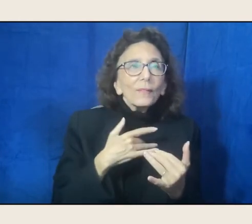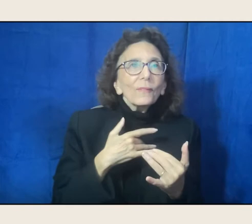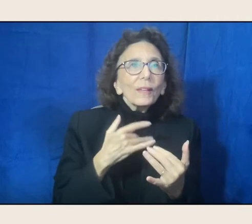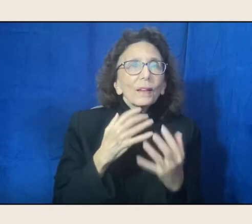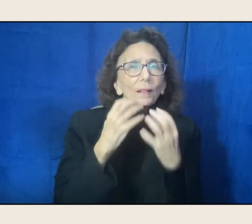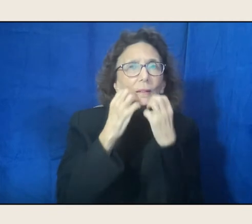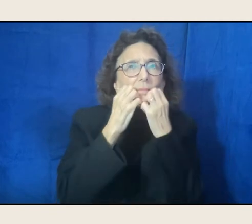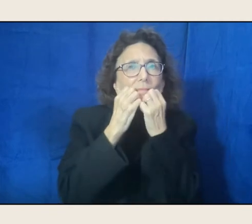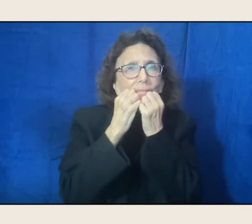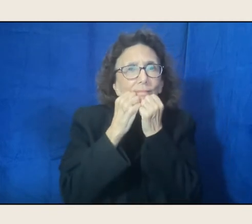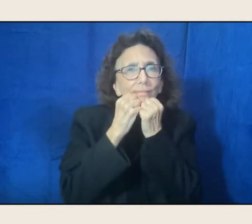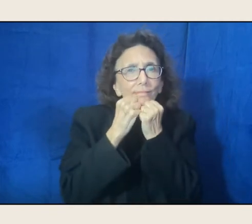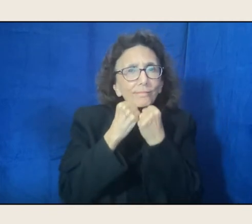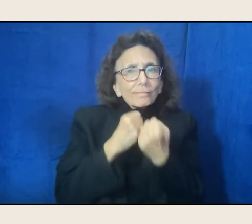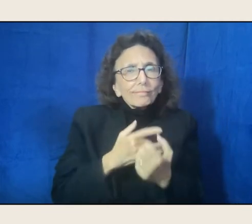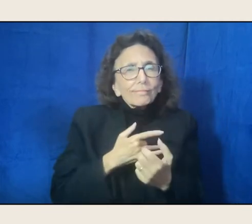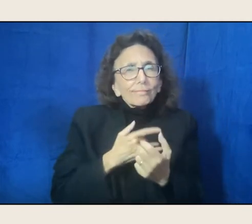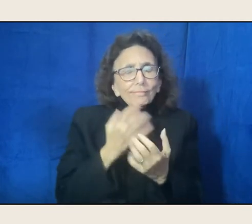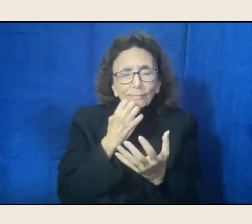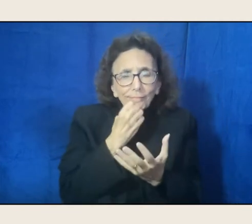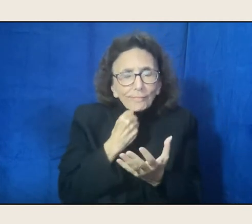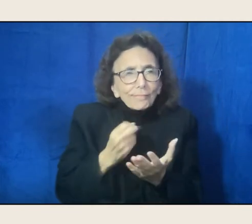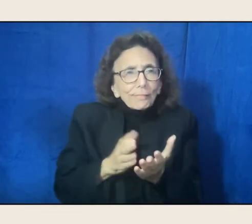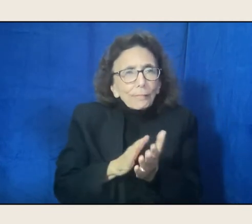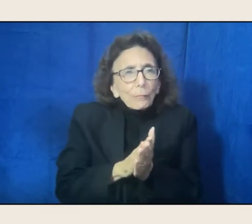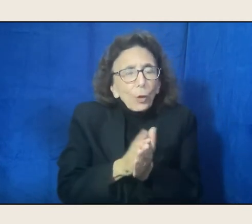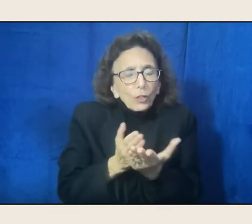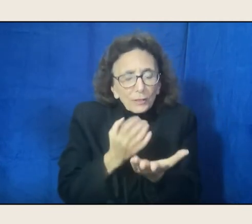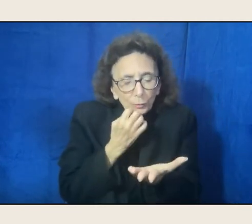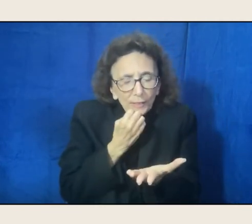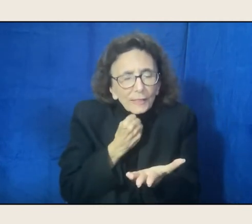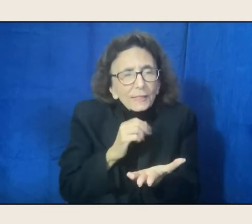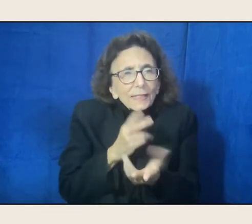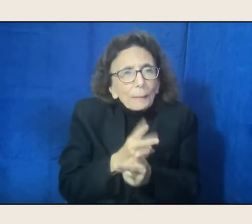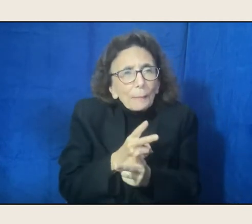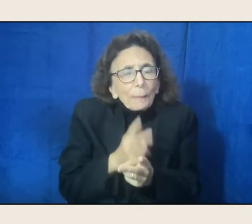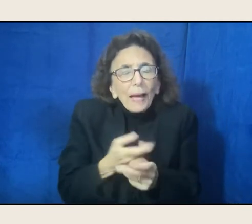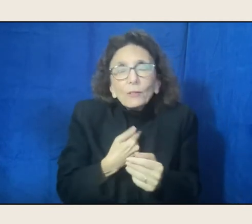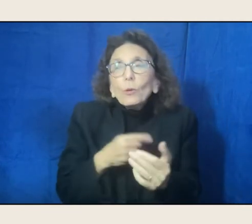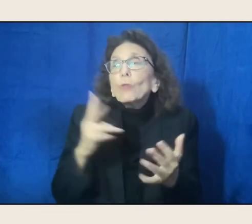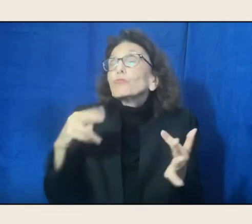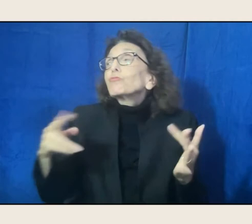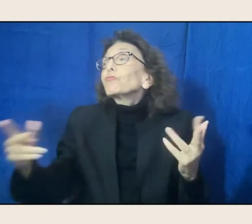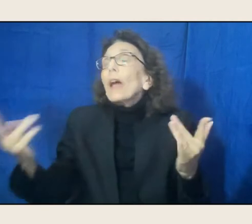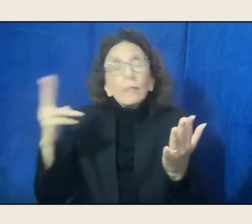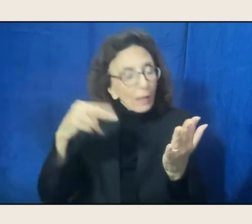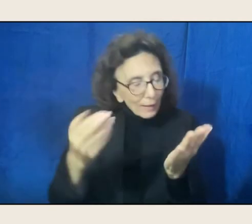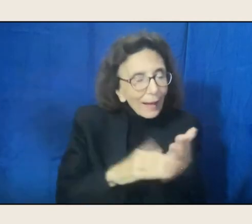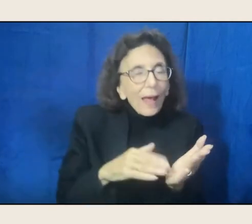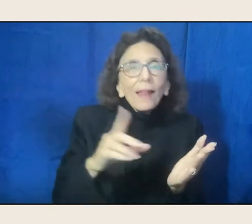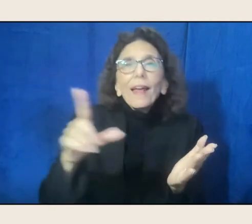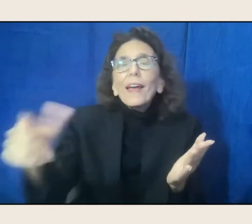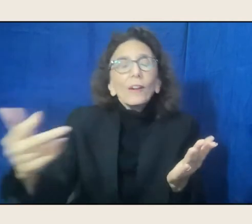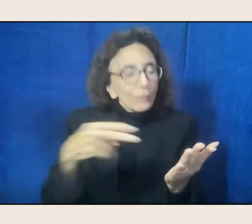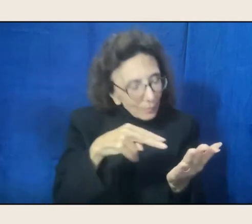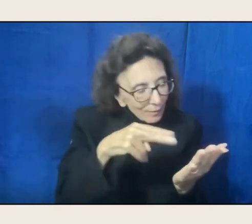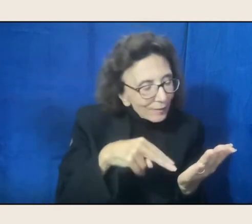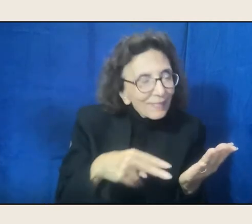You tend to keep them for a long time. You return to them, you browse through them. You don't necessarily read them end to end.